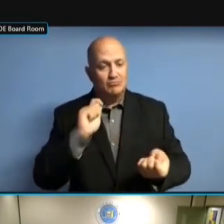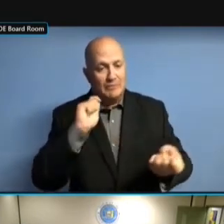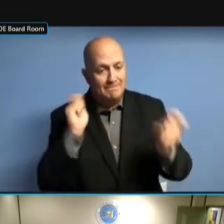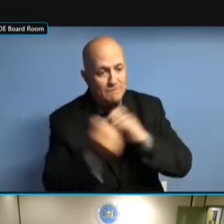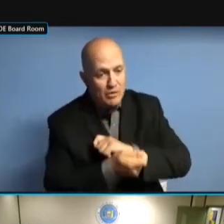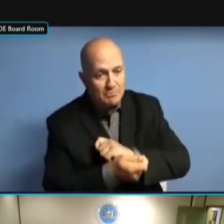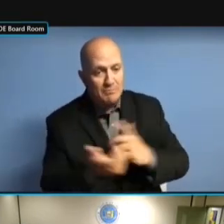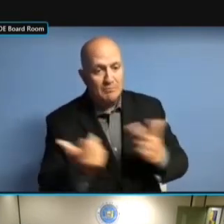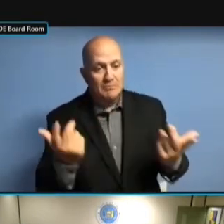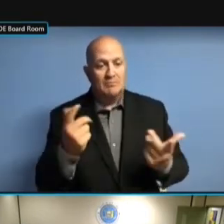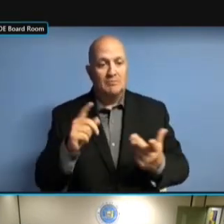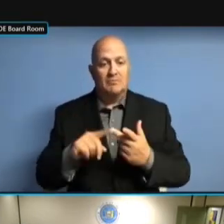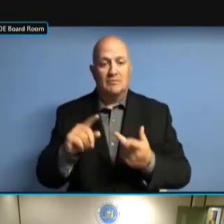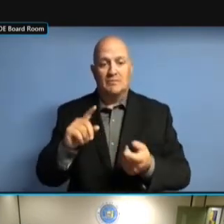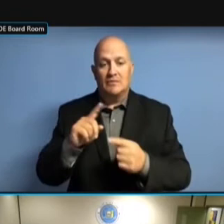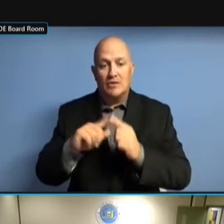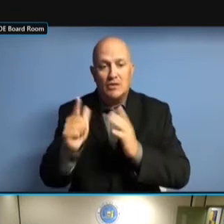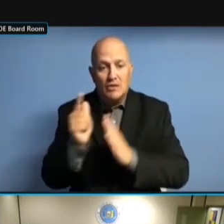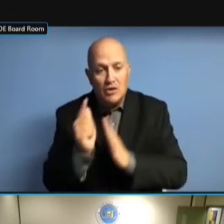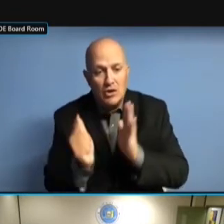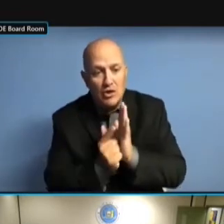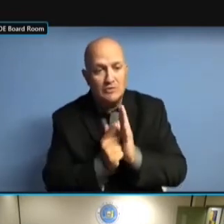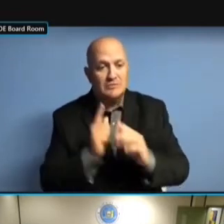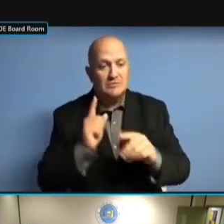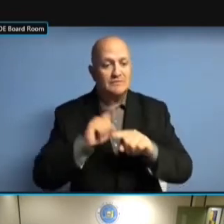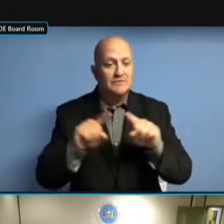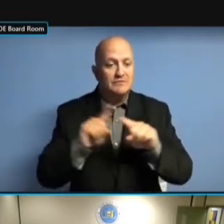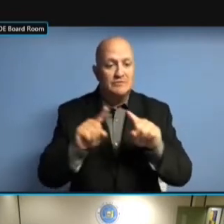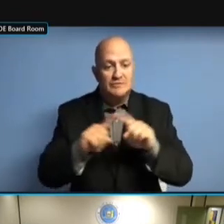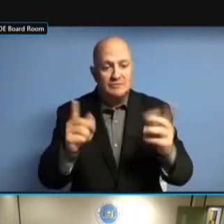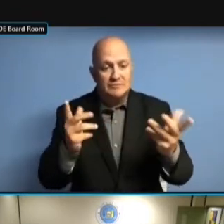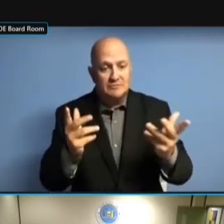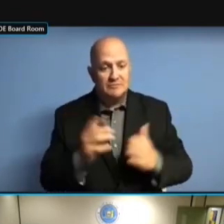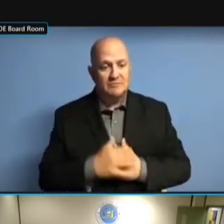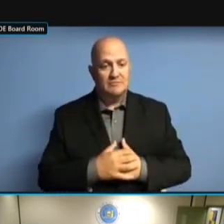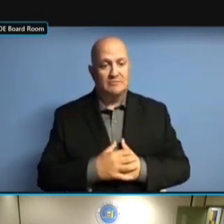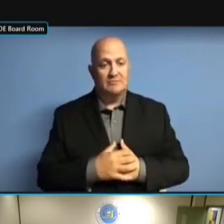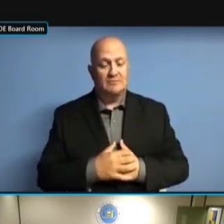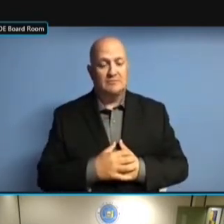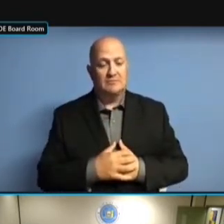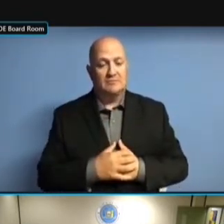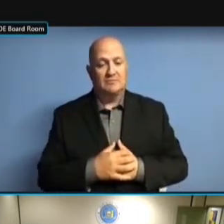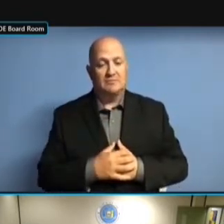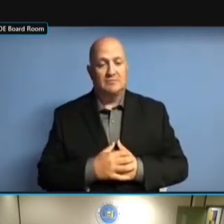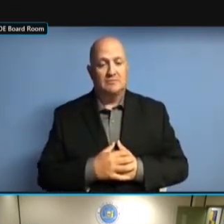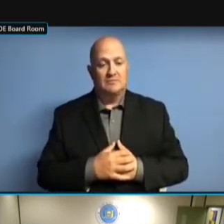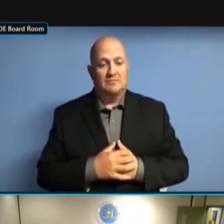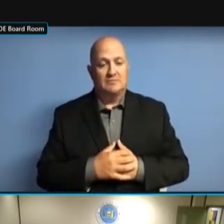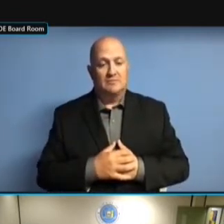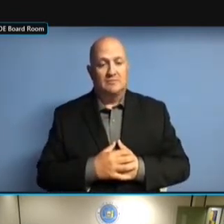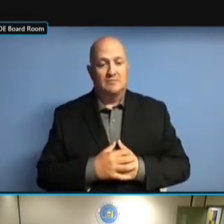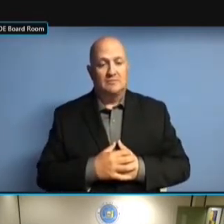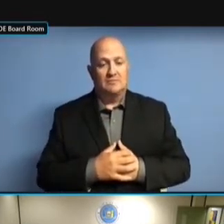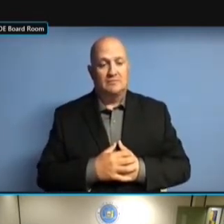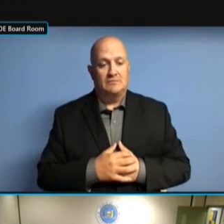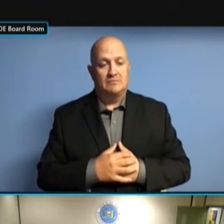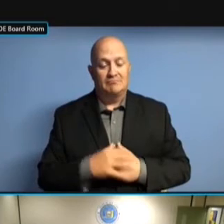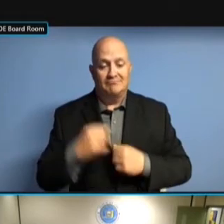SO THANK YOU. >> ANY QUESTIONS? ANY QUESTIONS? ANY QUESTIONS? WE'LL ANY QUESTIONS? WE'LL MOVE ANY QUESTIONS? WE'LL MOVE ON